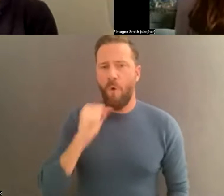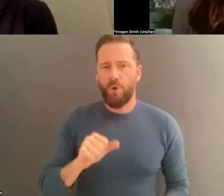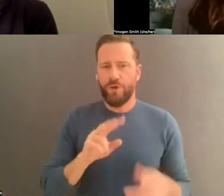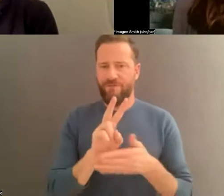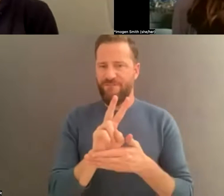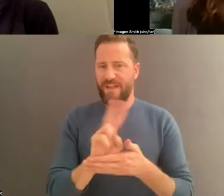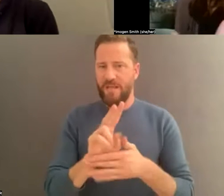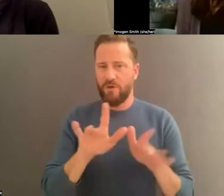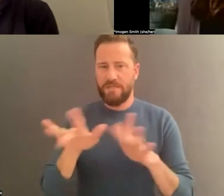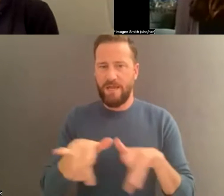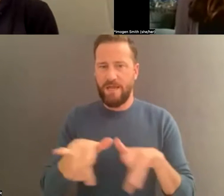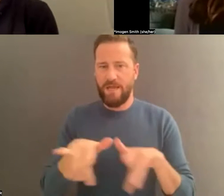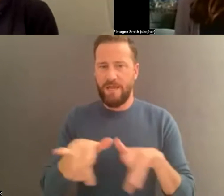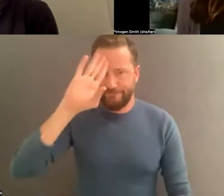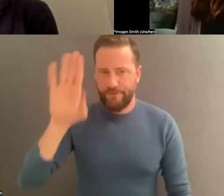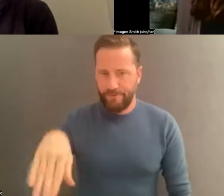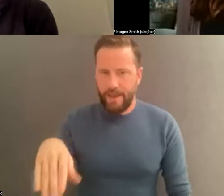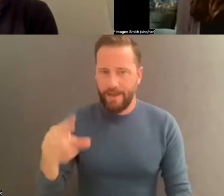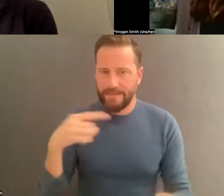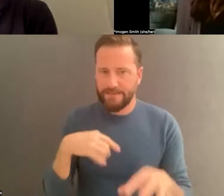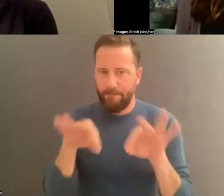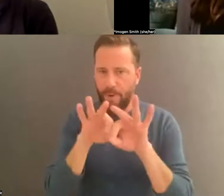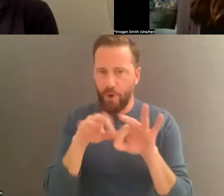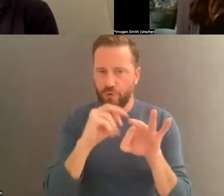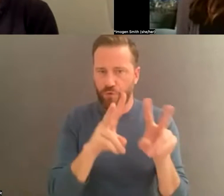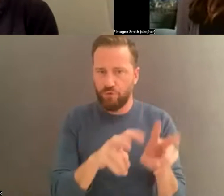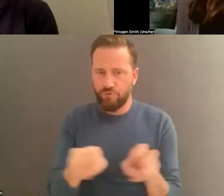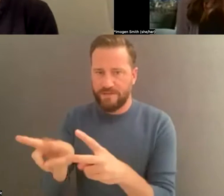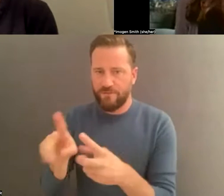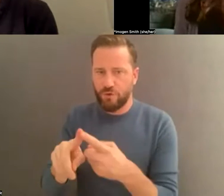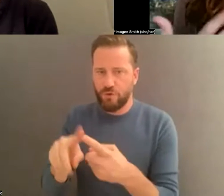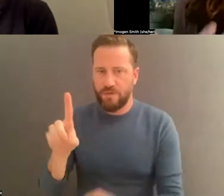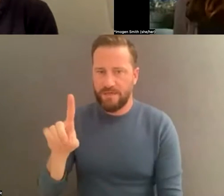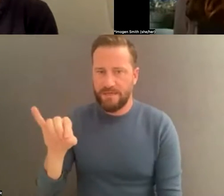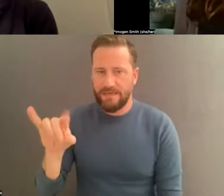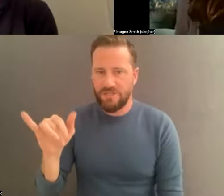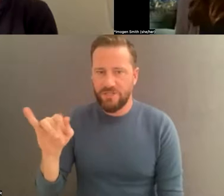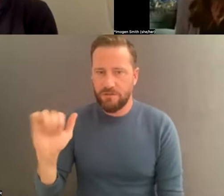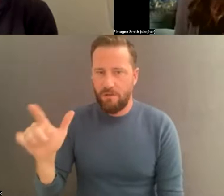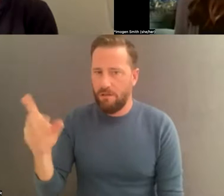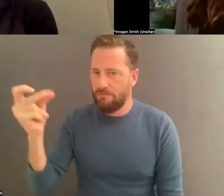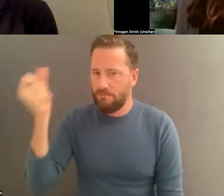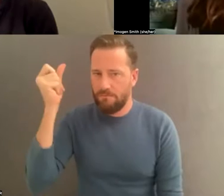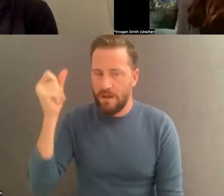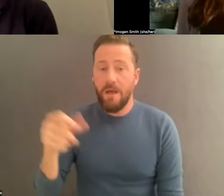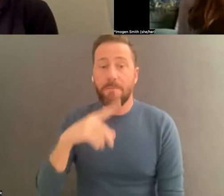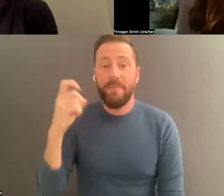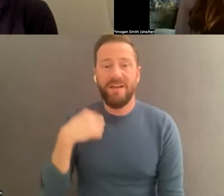the importance of getting those digitized as soon as possible, since